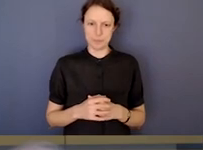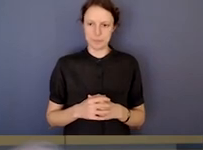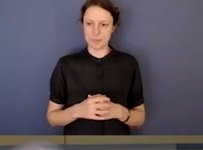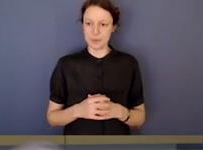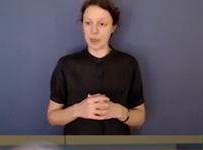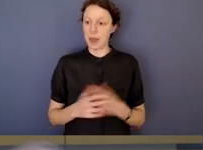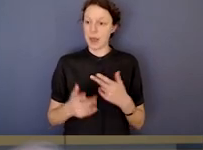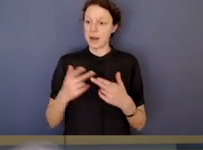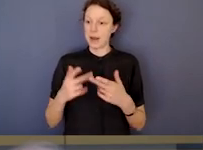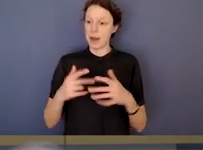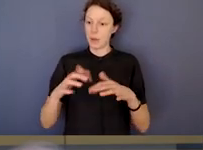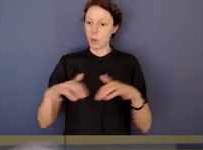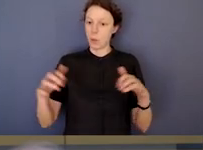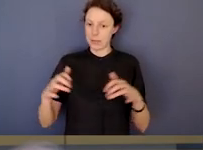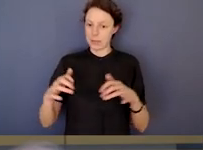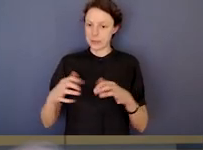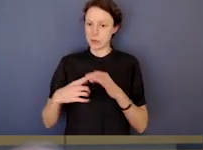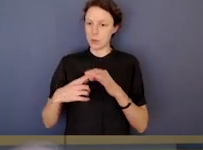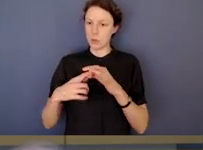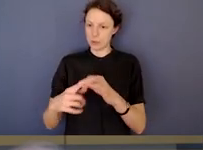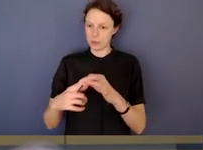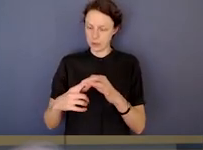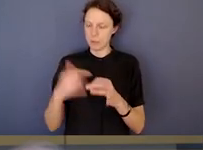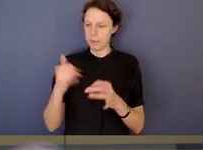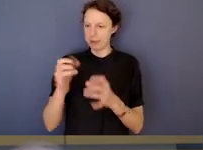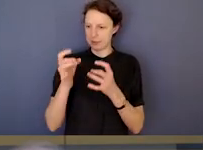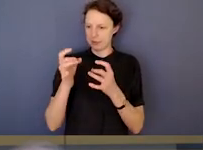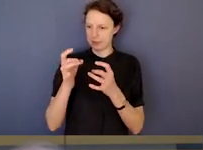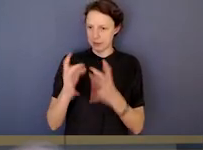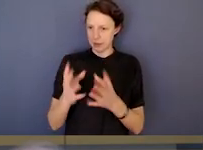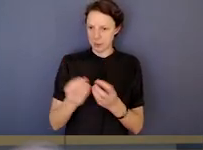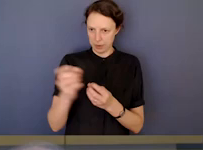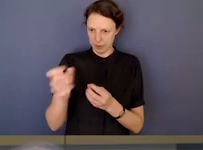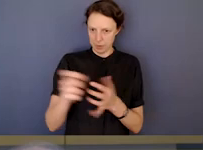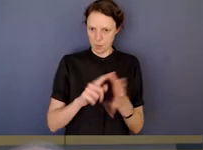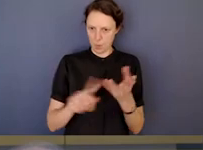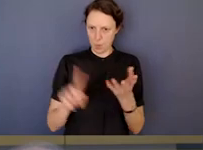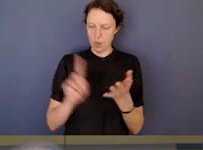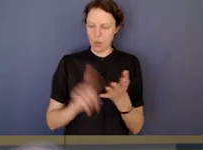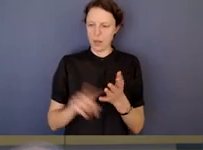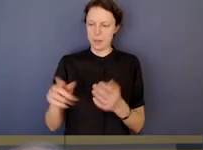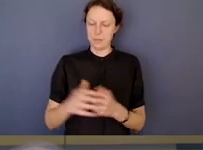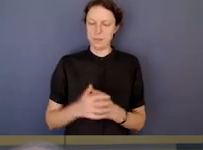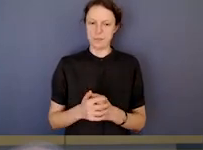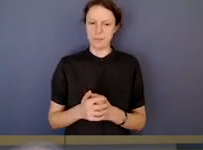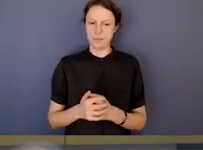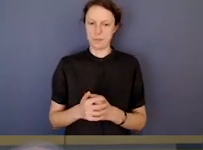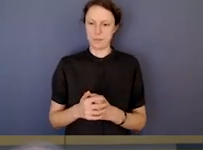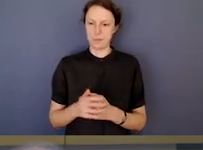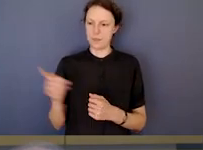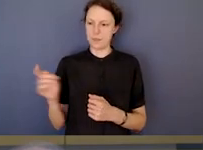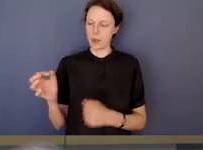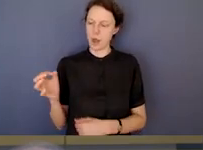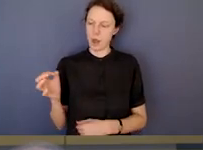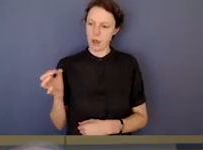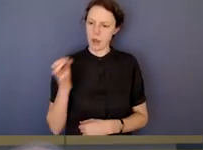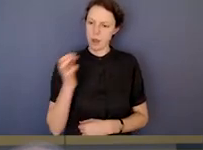And now this is another question from the audience, and I might start with you Paul. So the audience member has got a question for